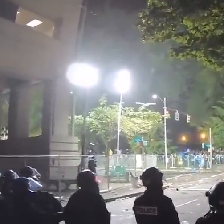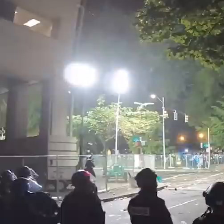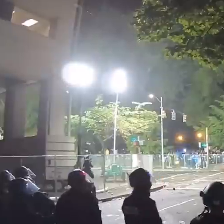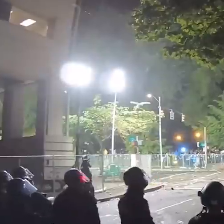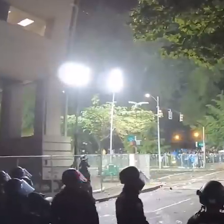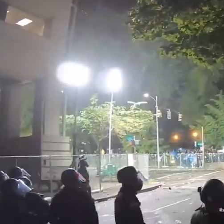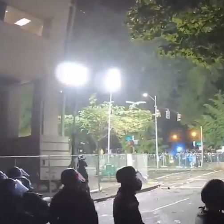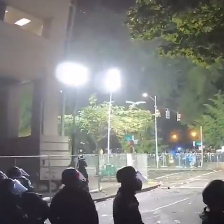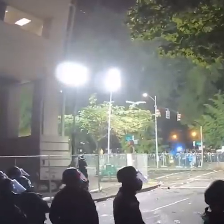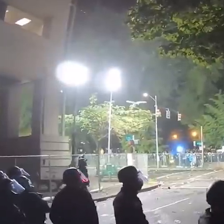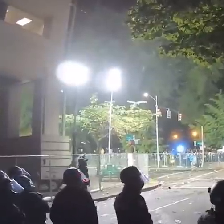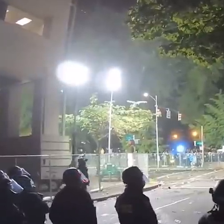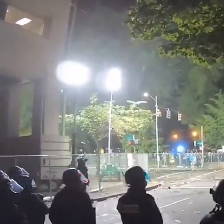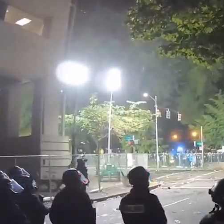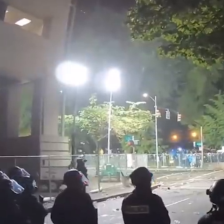You can look in the street and see some